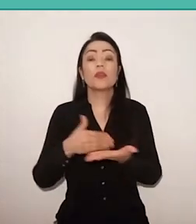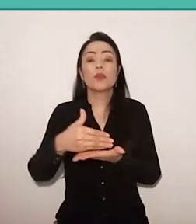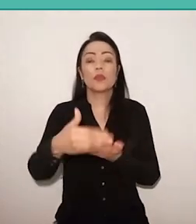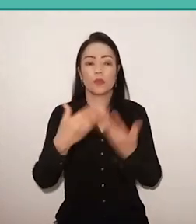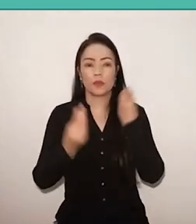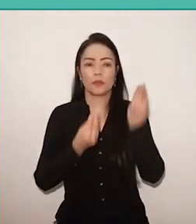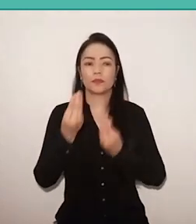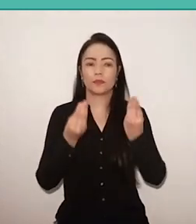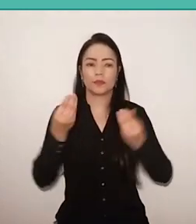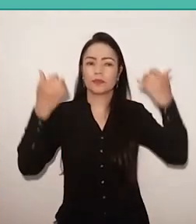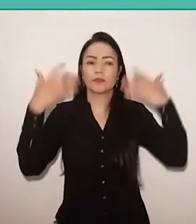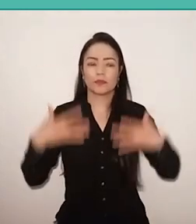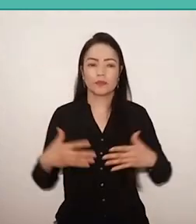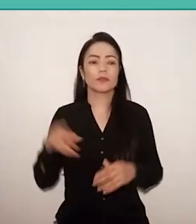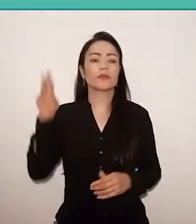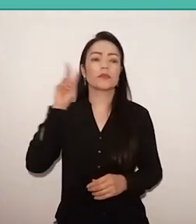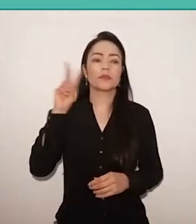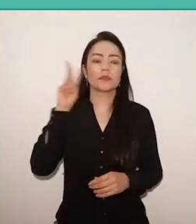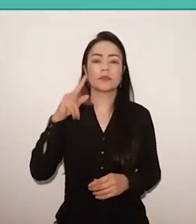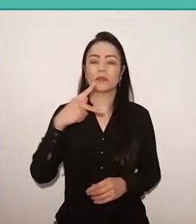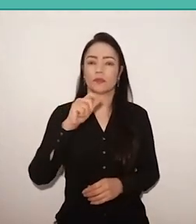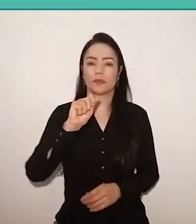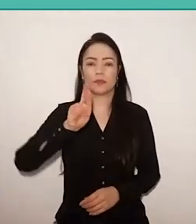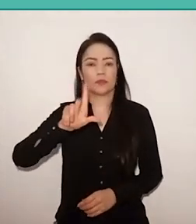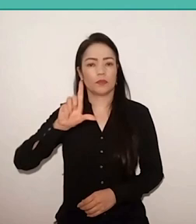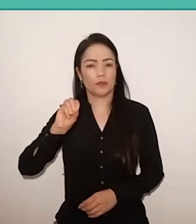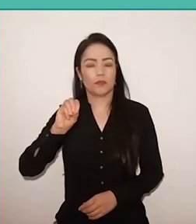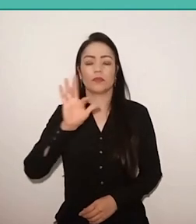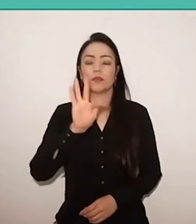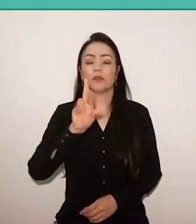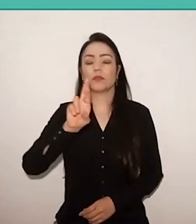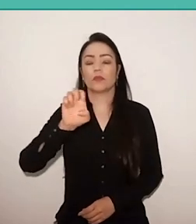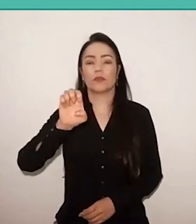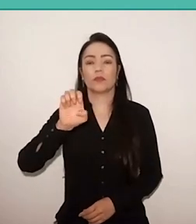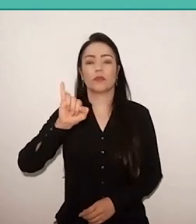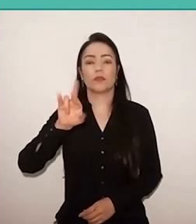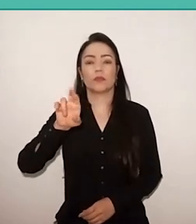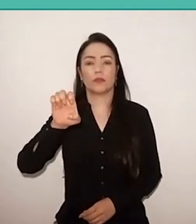a little the story of Paulo Freire, mainly bringing to us